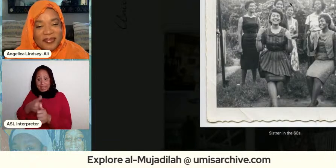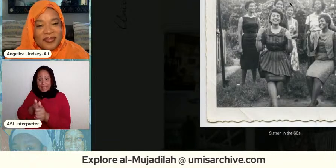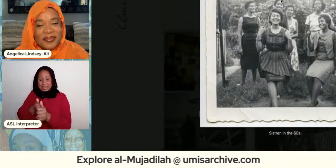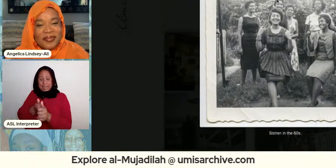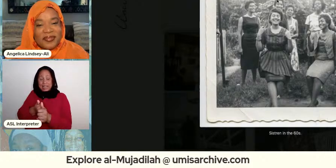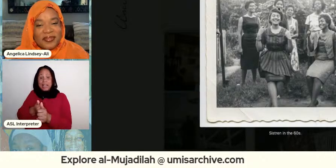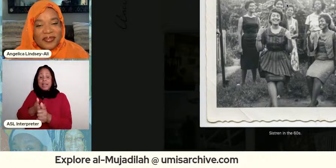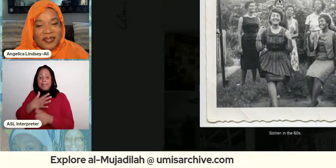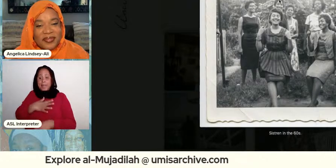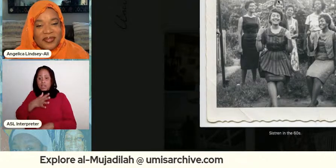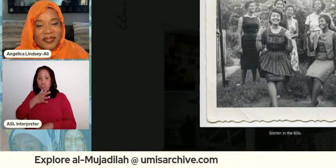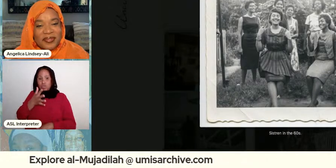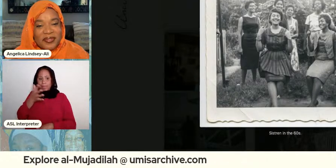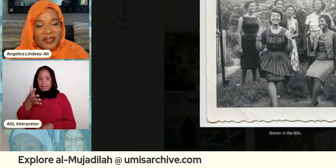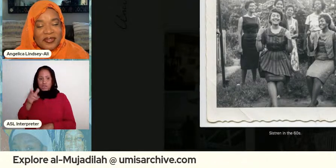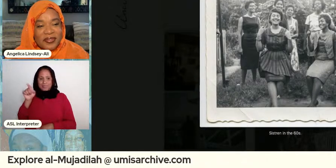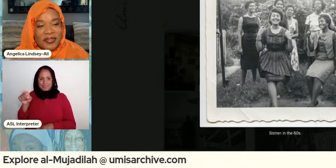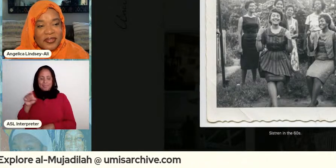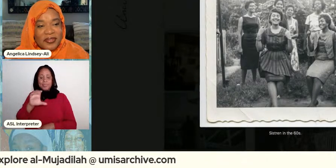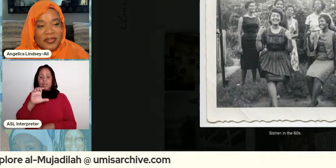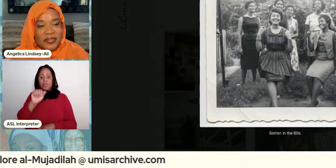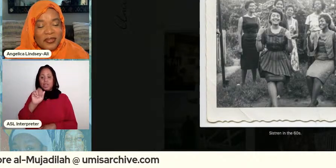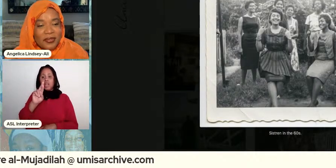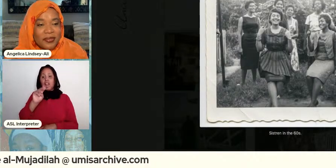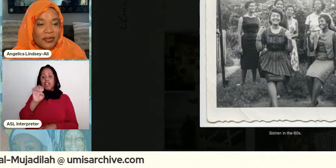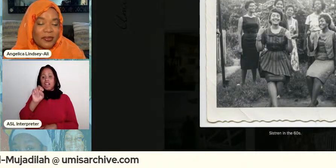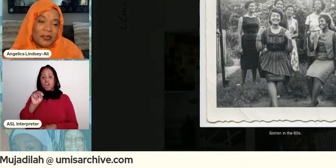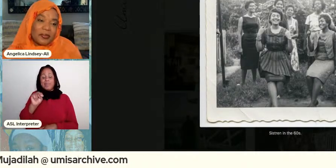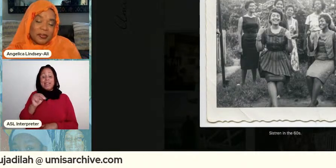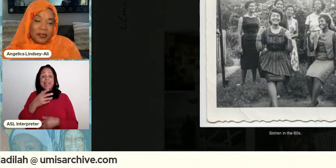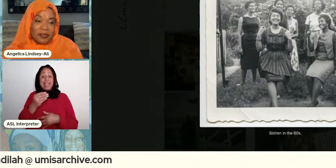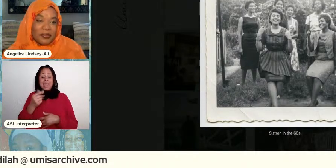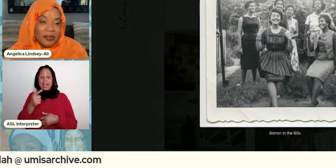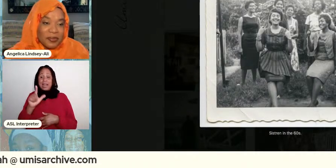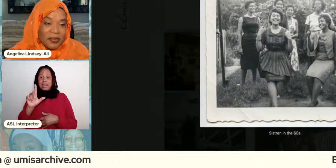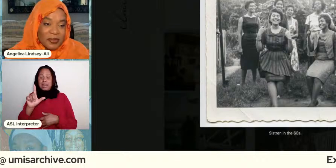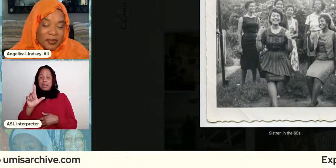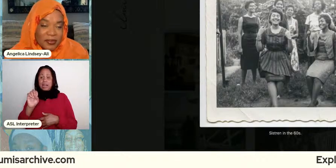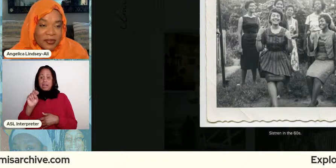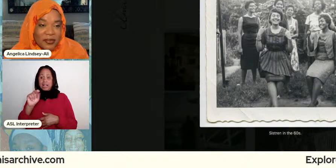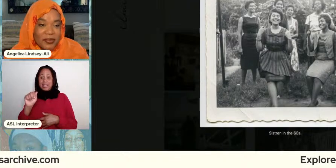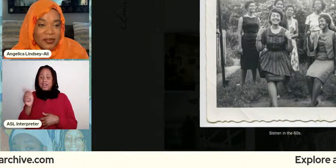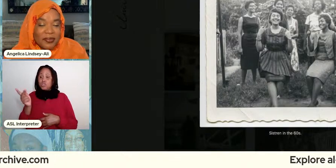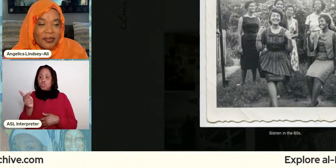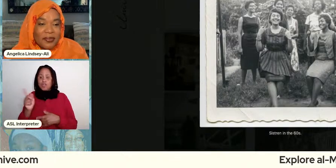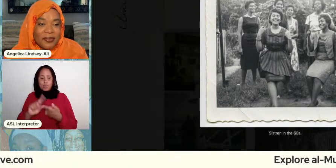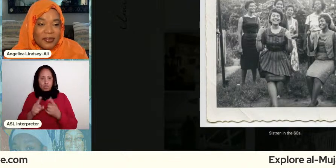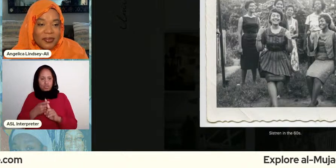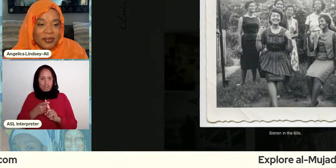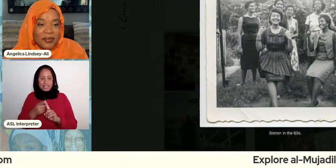glenna were have a friend they went to at least high school together in harlem right gw dewitt